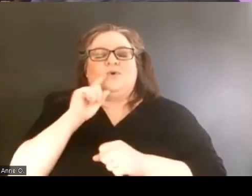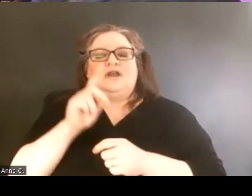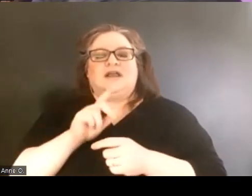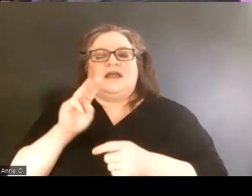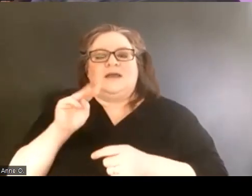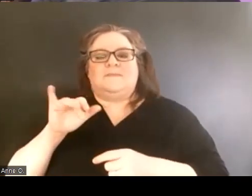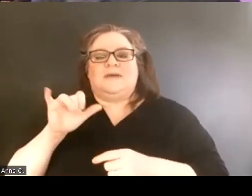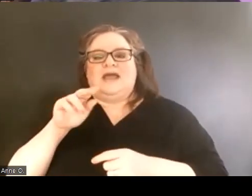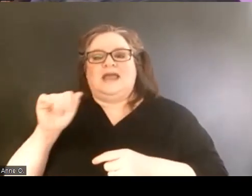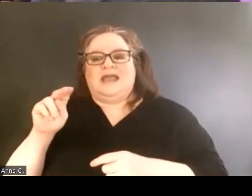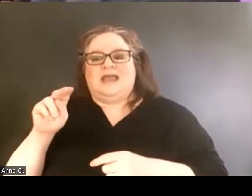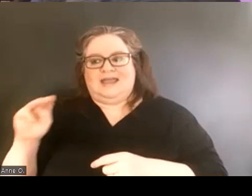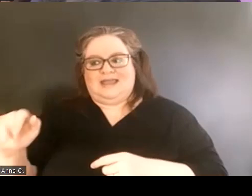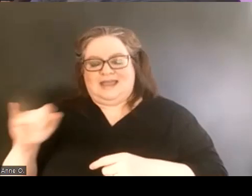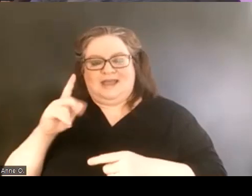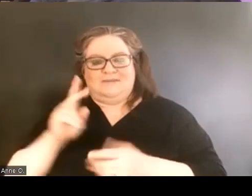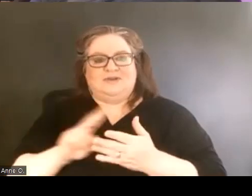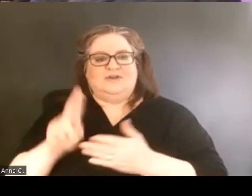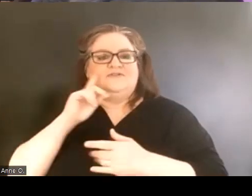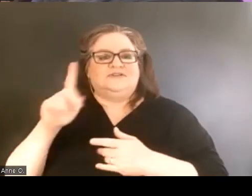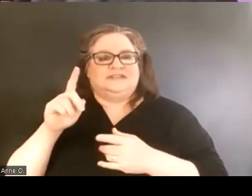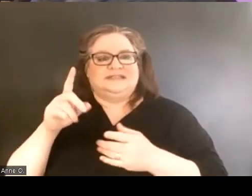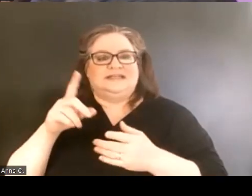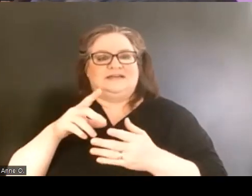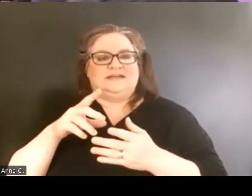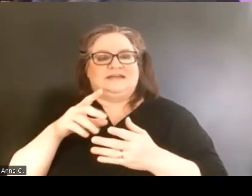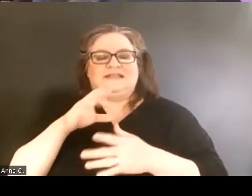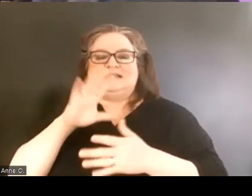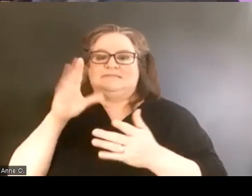of the Miller Center for Student Disability Services.